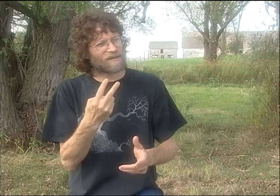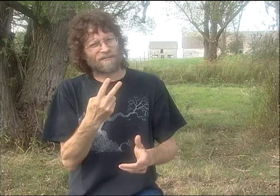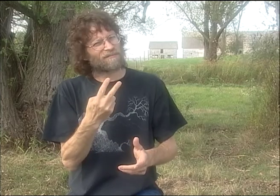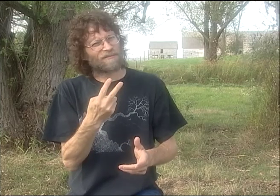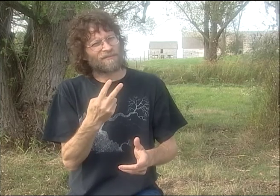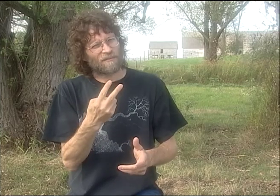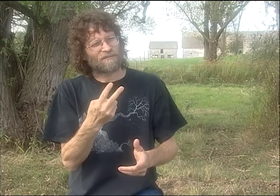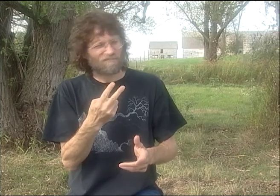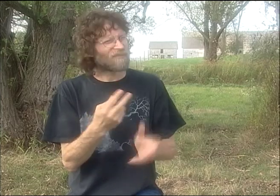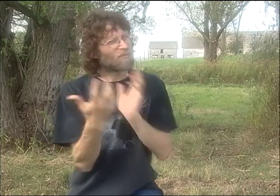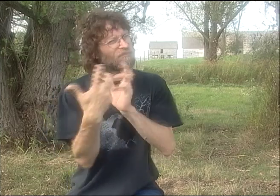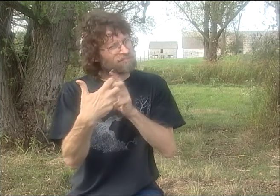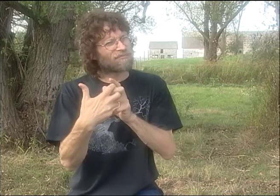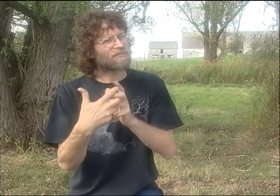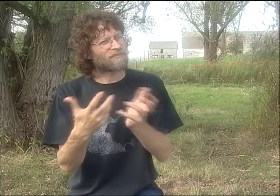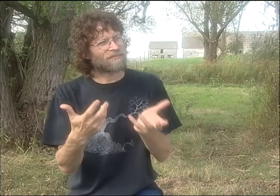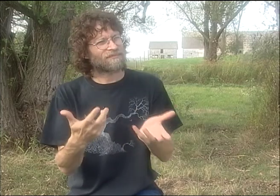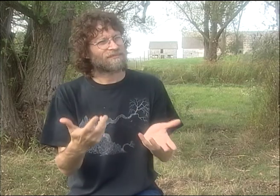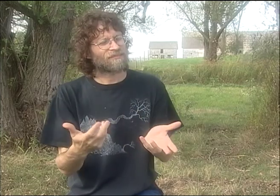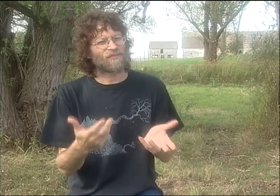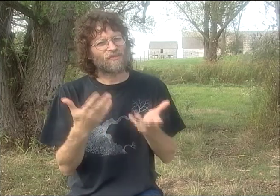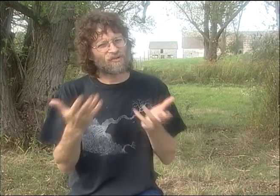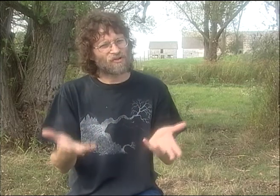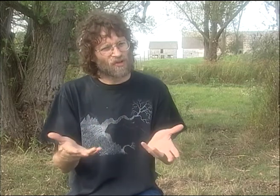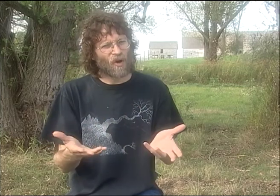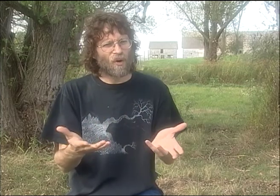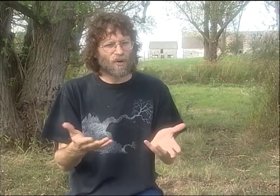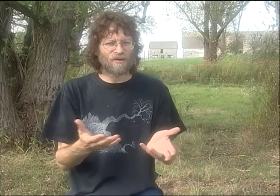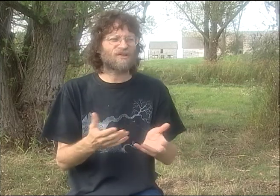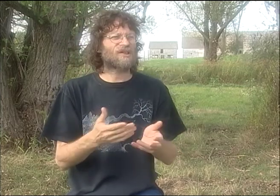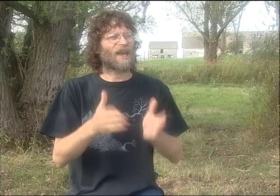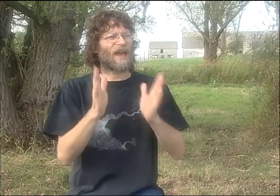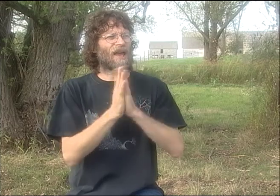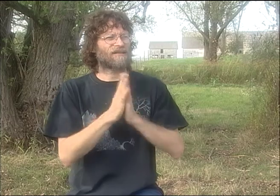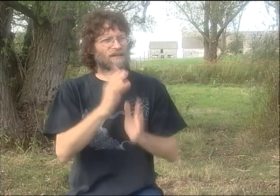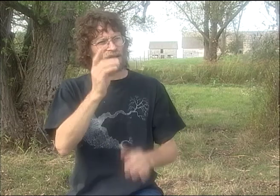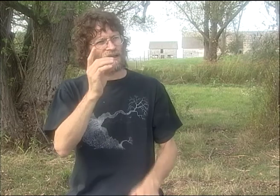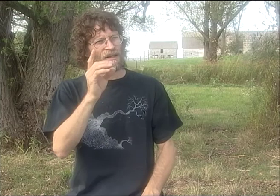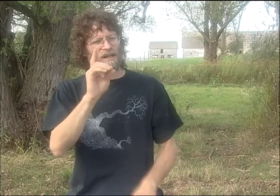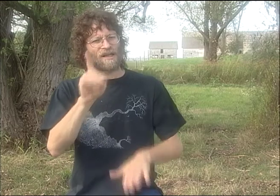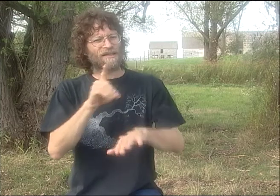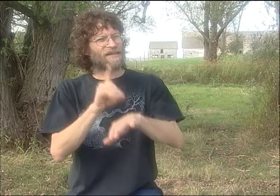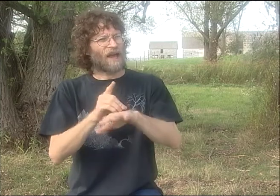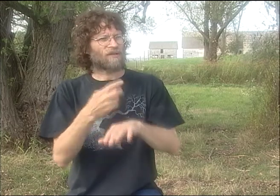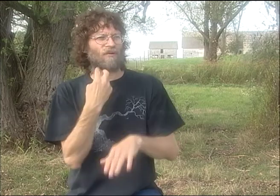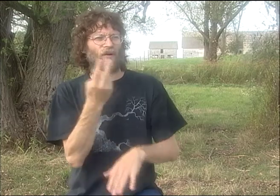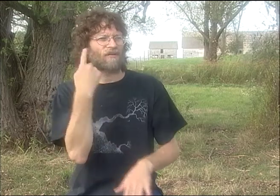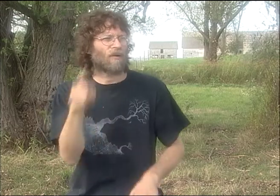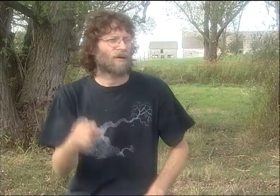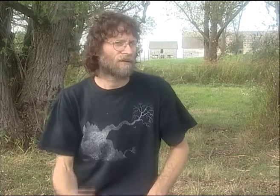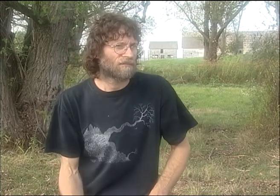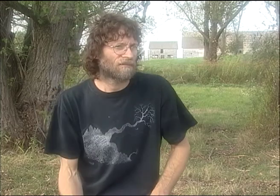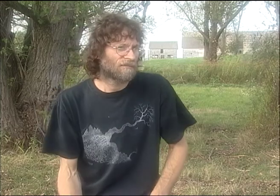I MEAN, LIKE--IT'S NOT THAT SHE DIDN'T TRUST ME. IT WAS JUST THAT SHE WANTED TO BE REPRESENTED BY A FEMALE VOICE. SHE FELT THAT WAS A BETTER PORTRAYAL OF HER ART.